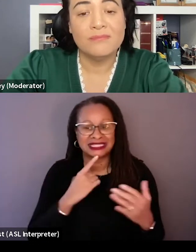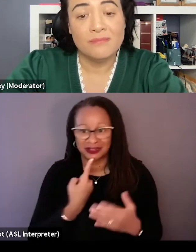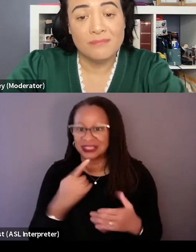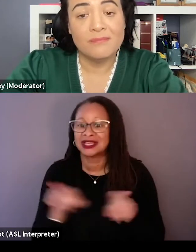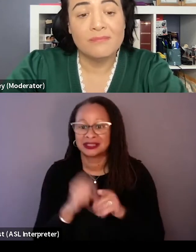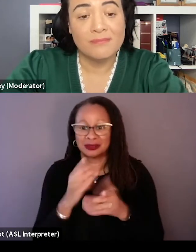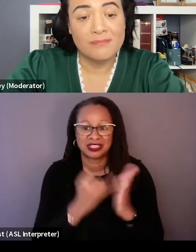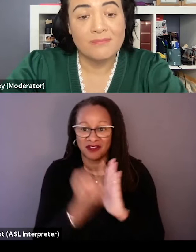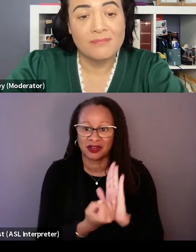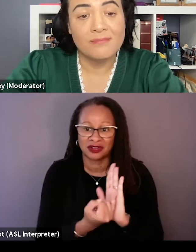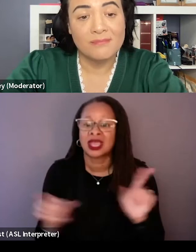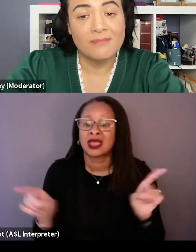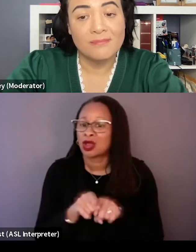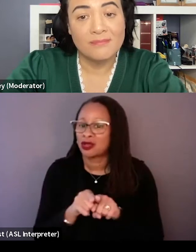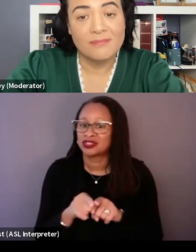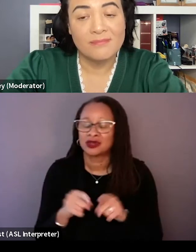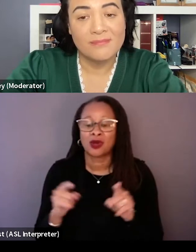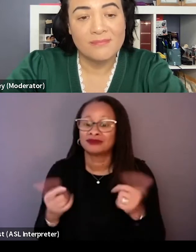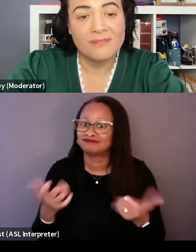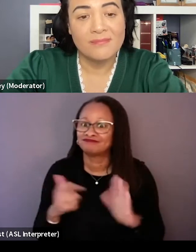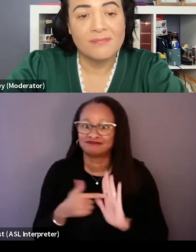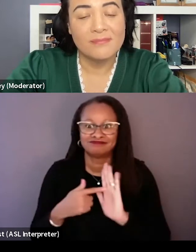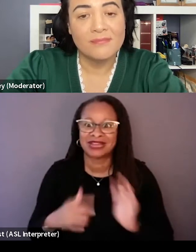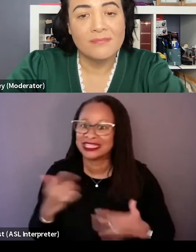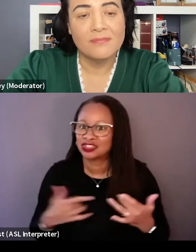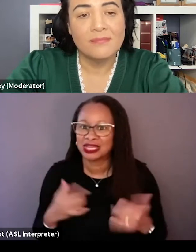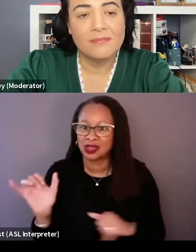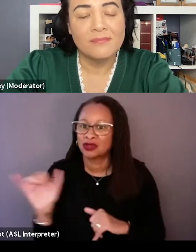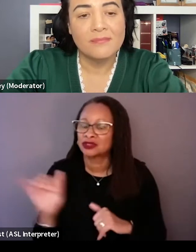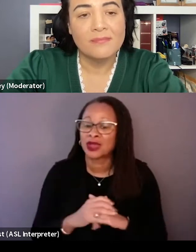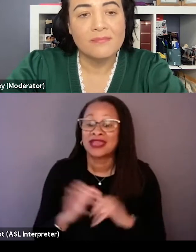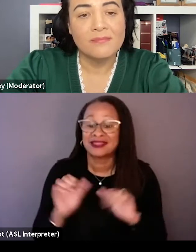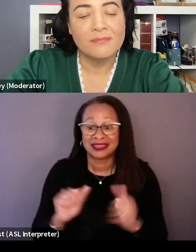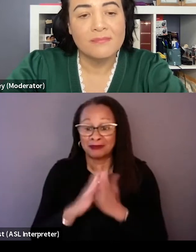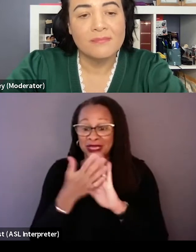but also pieces of entertainment and they can be commercial and entertaining. And when you do have a story like this,